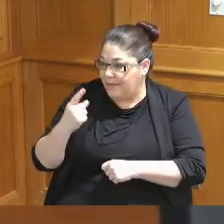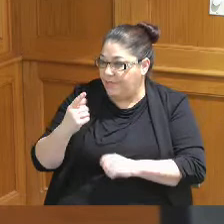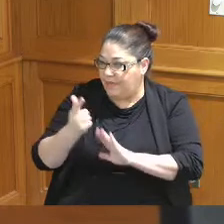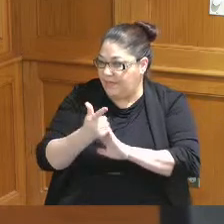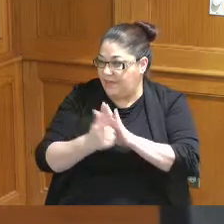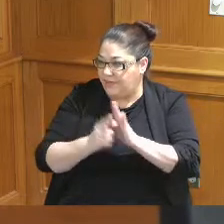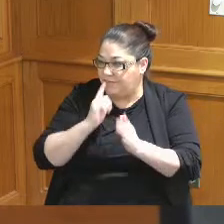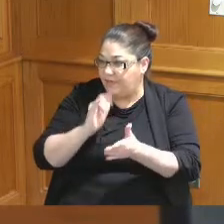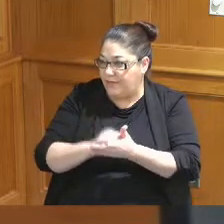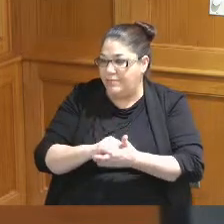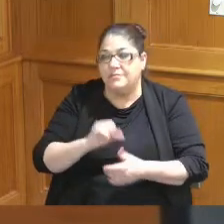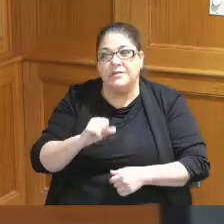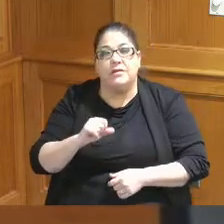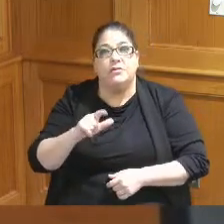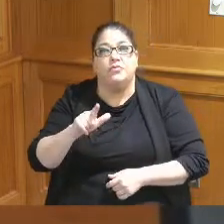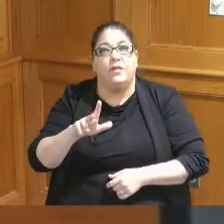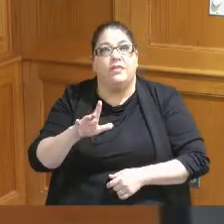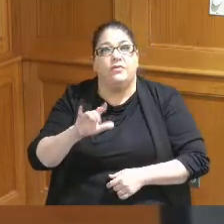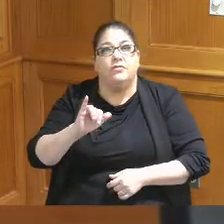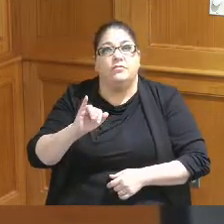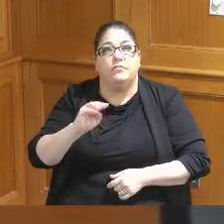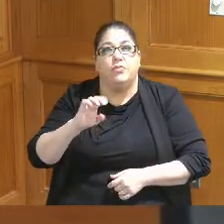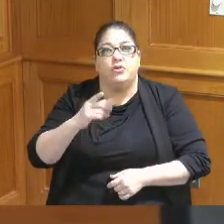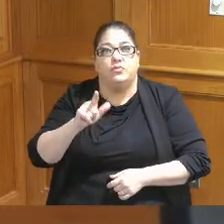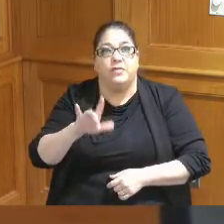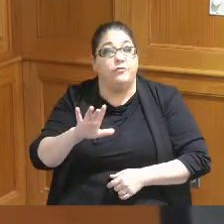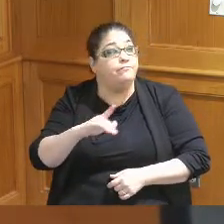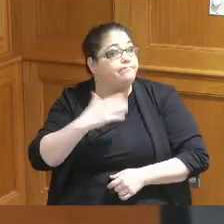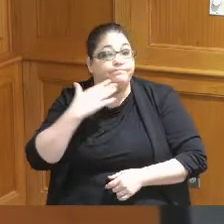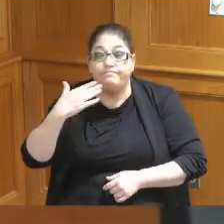yes probably on the 23rd I'm thinking all right well thank